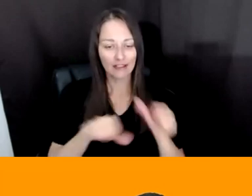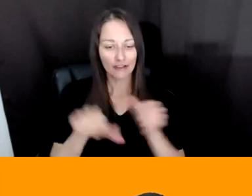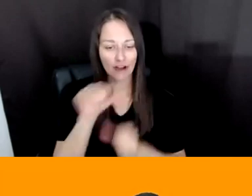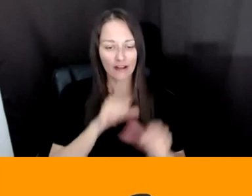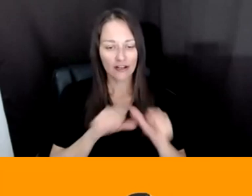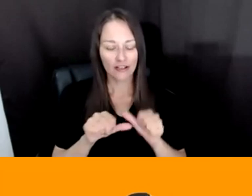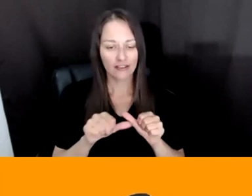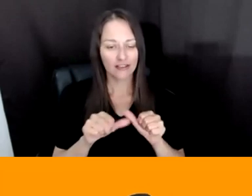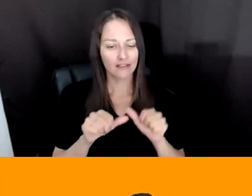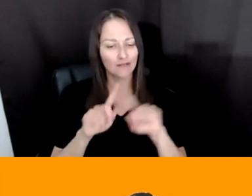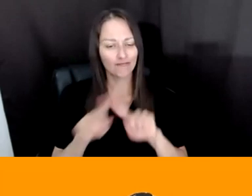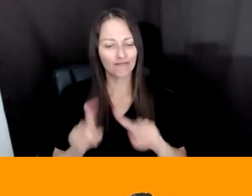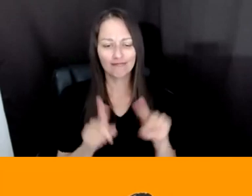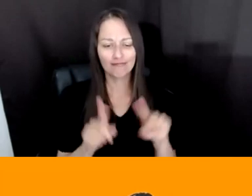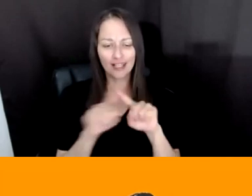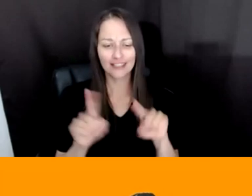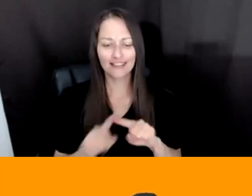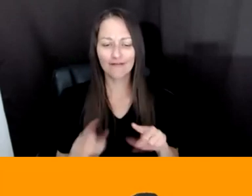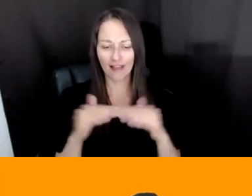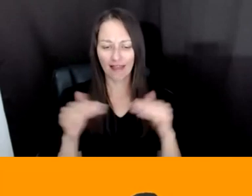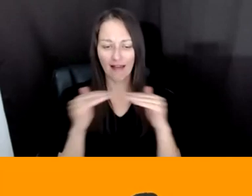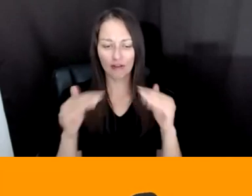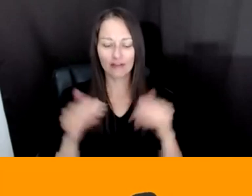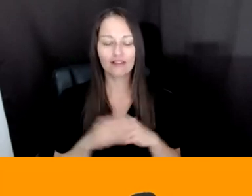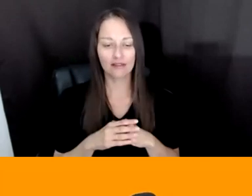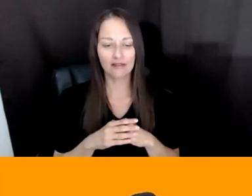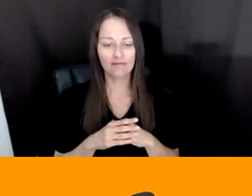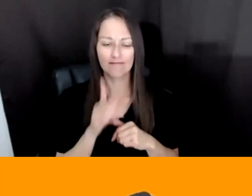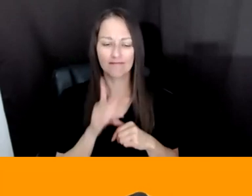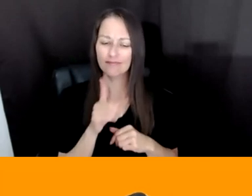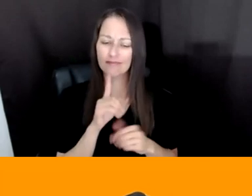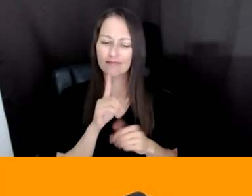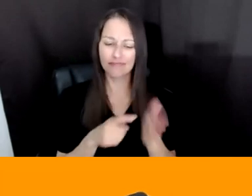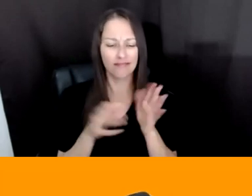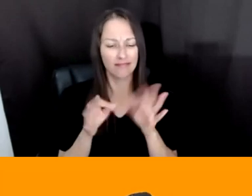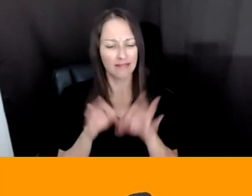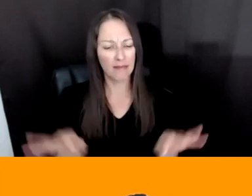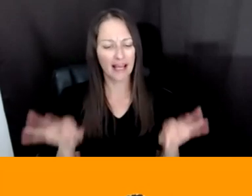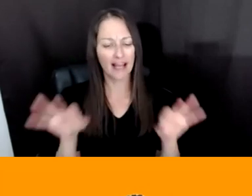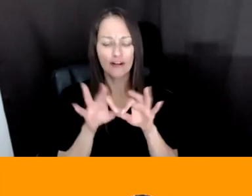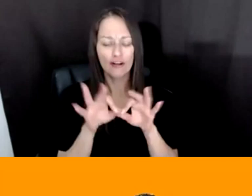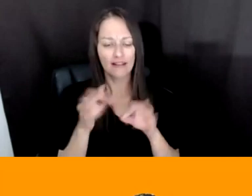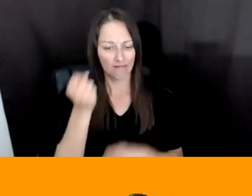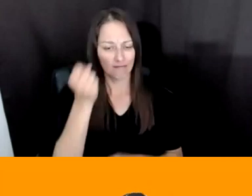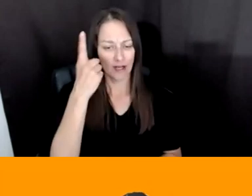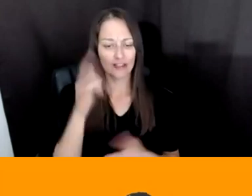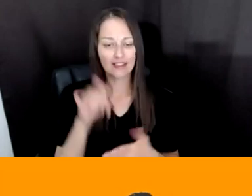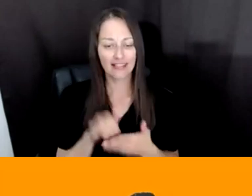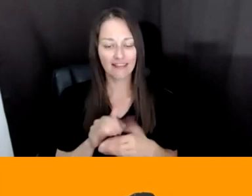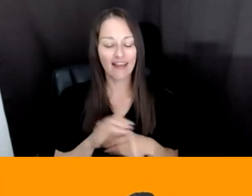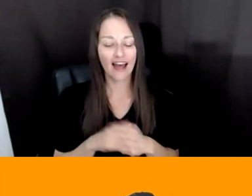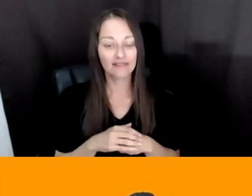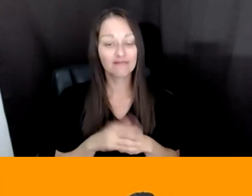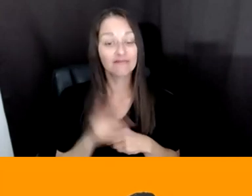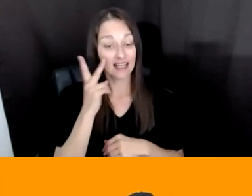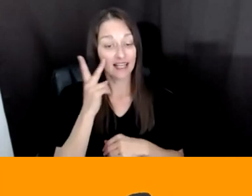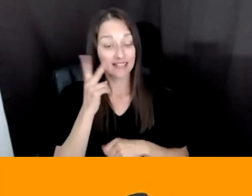LEVELS. AND SO IT'S IMPERATIVE THAT WE UNDERSTAND THAT AND I'VE SEEN THAT GROW FROM 2014 TO NOW